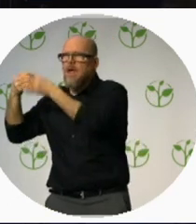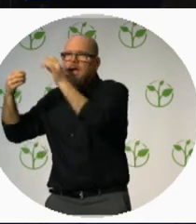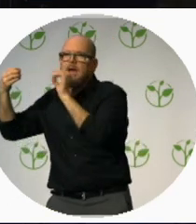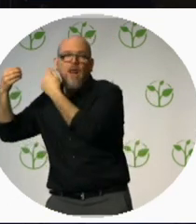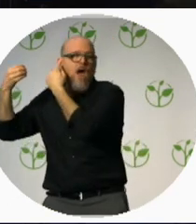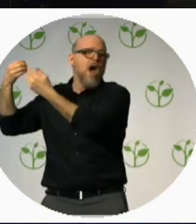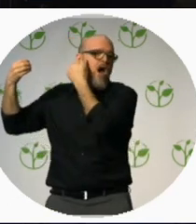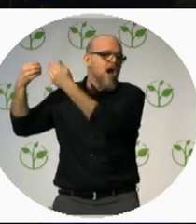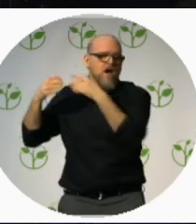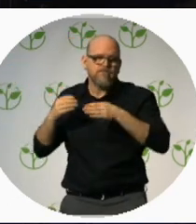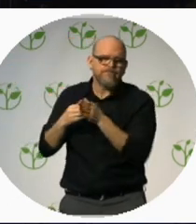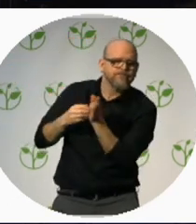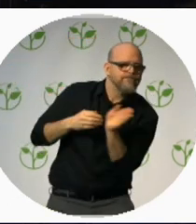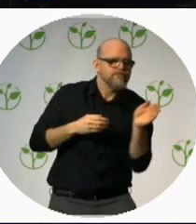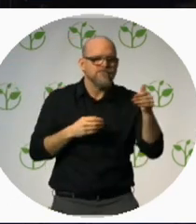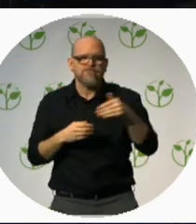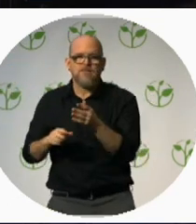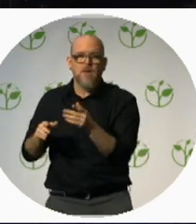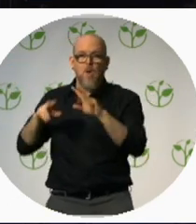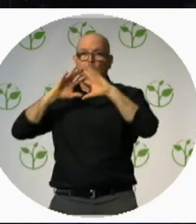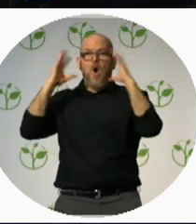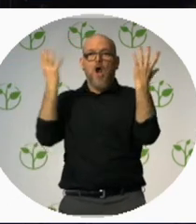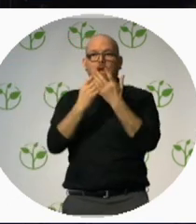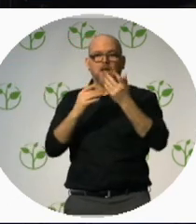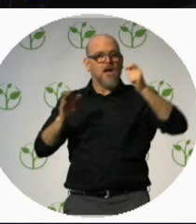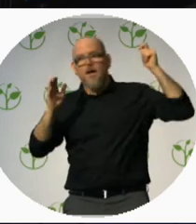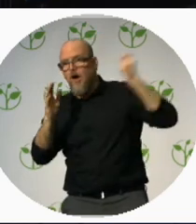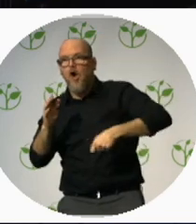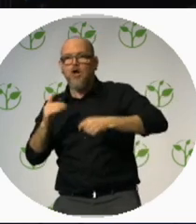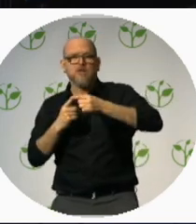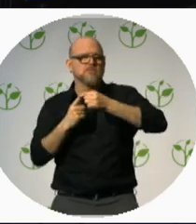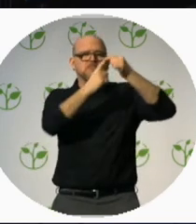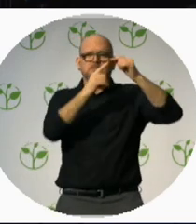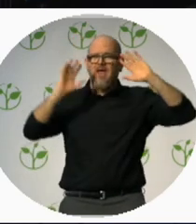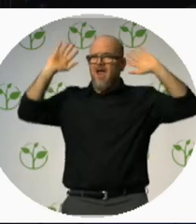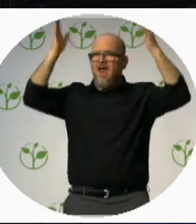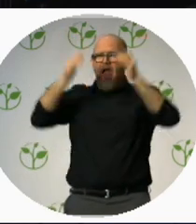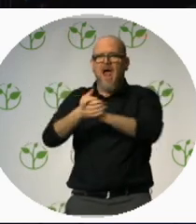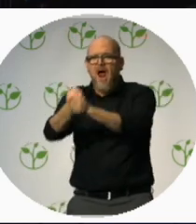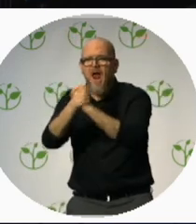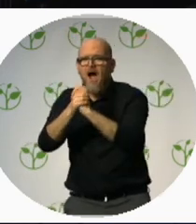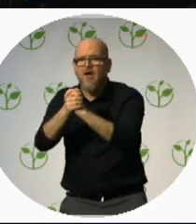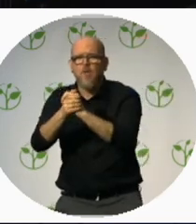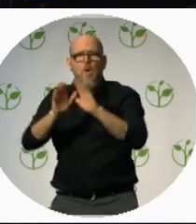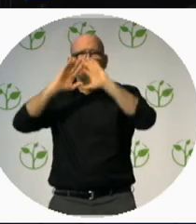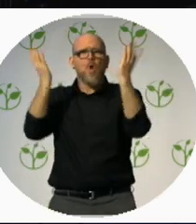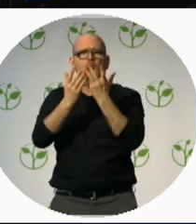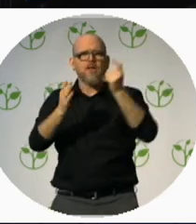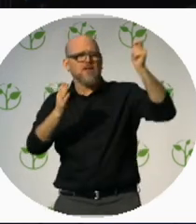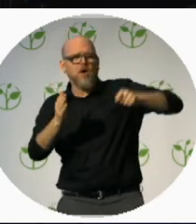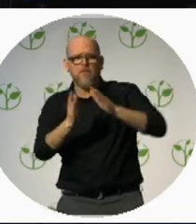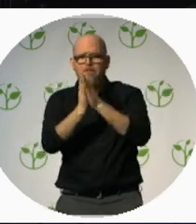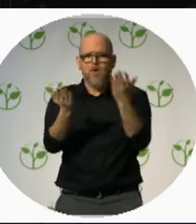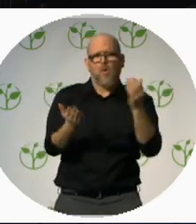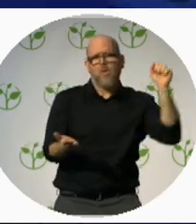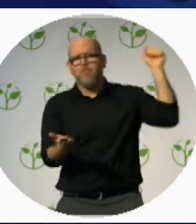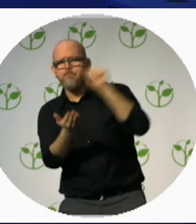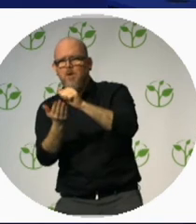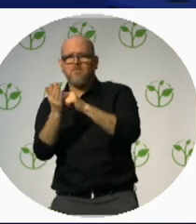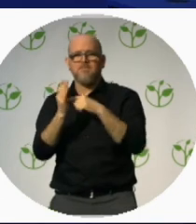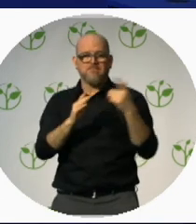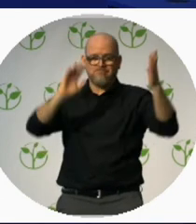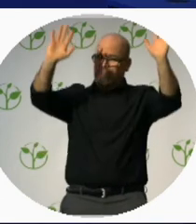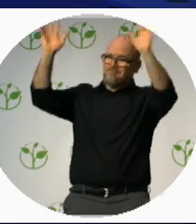Daniel Kish: Now isn’t that better, mountain biking, hiking, sports, liberty.